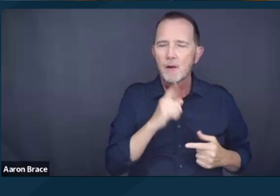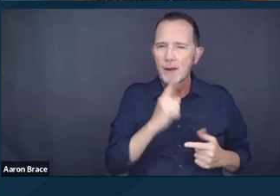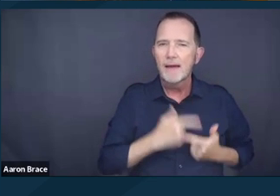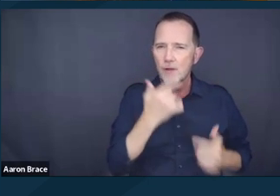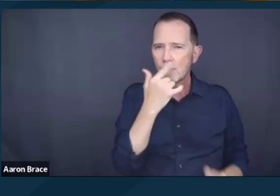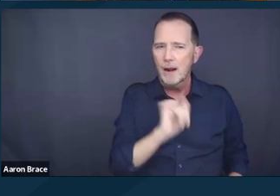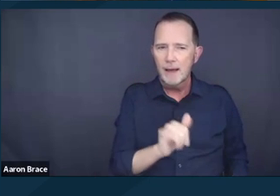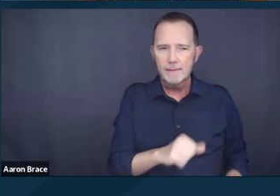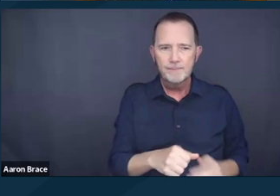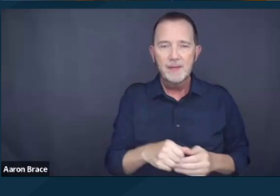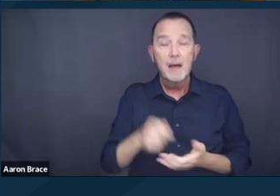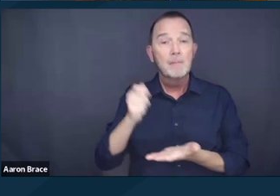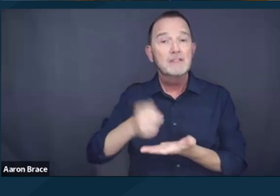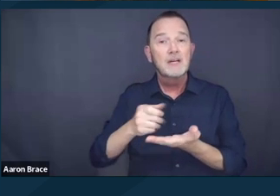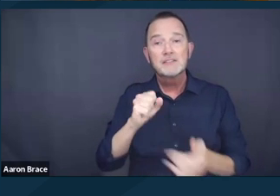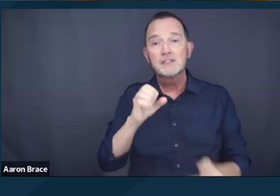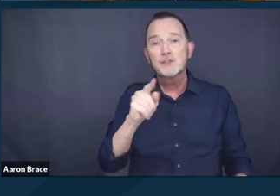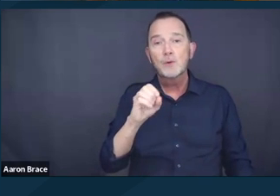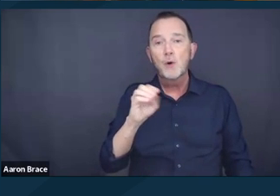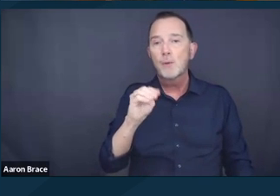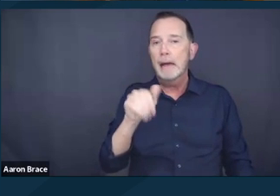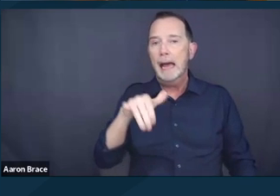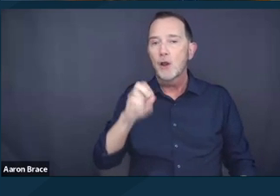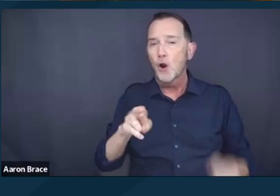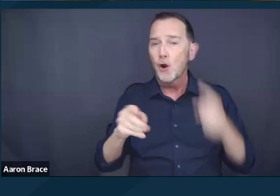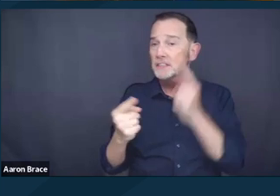we have Justice Sotomayor's dissenting opinion. Next slide please.